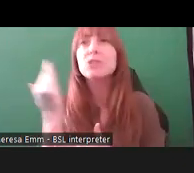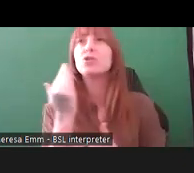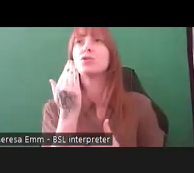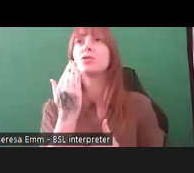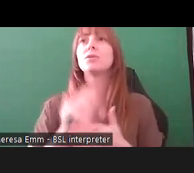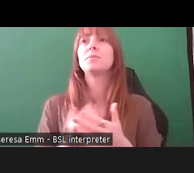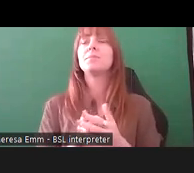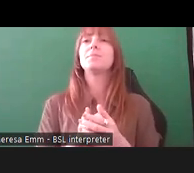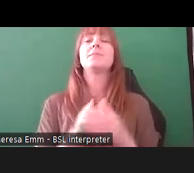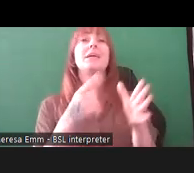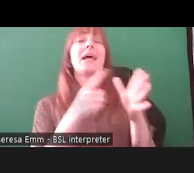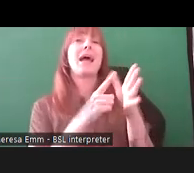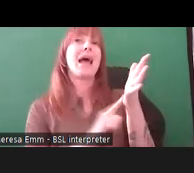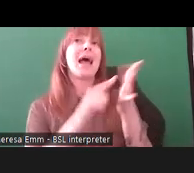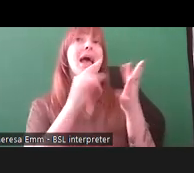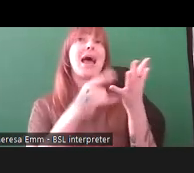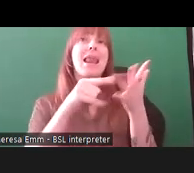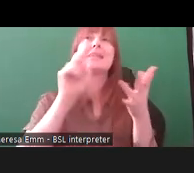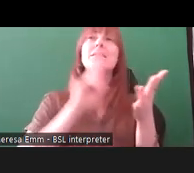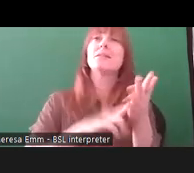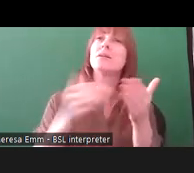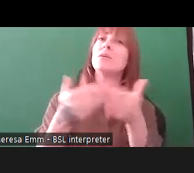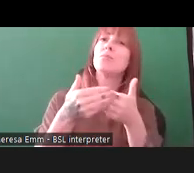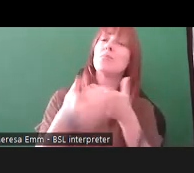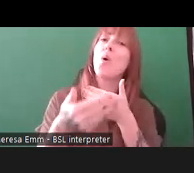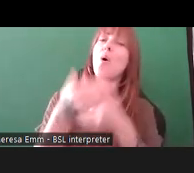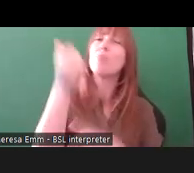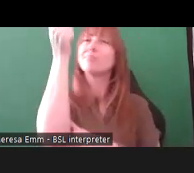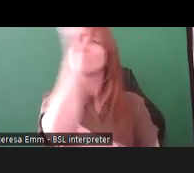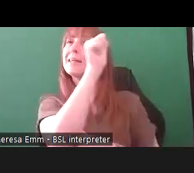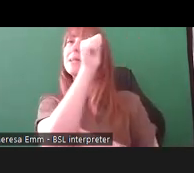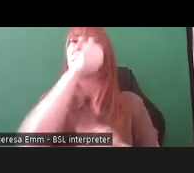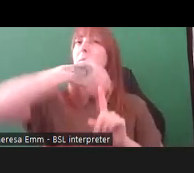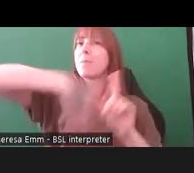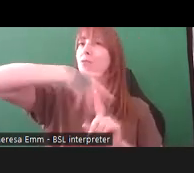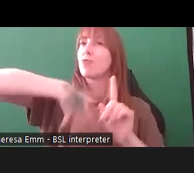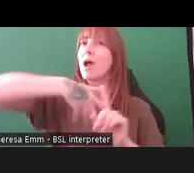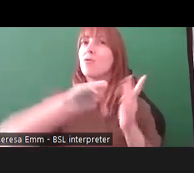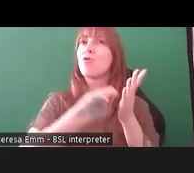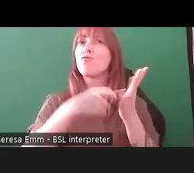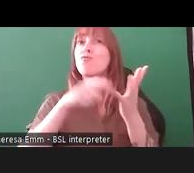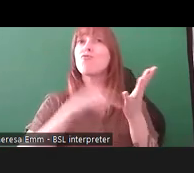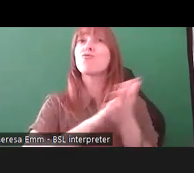say Alison is probably from a more academic background; Ruth worked on lots of events and